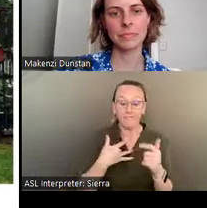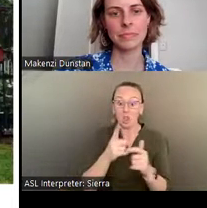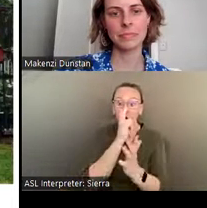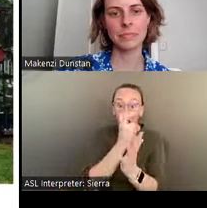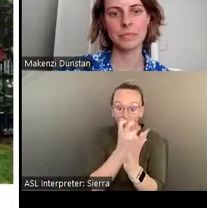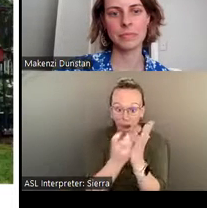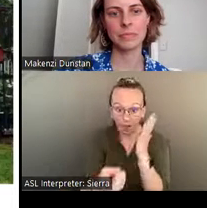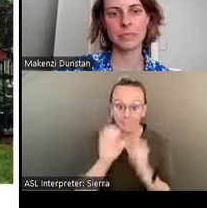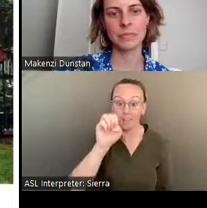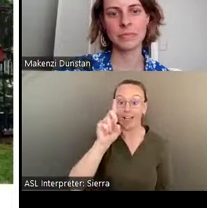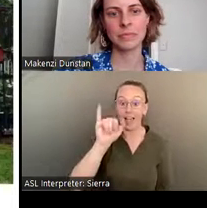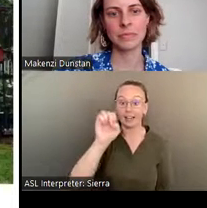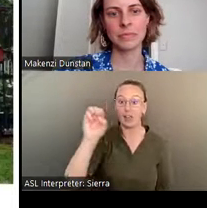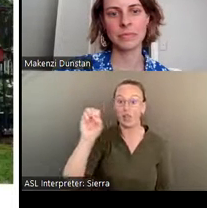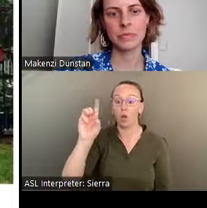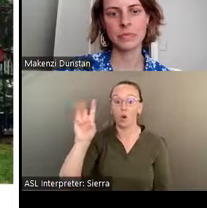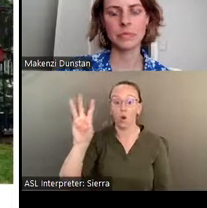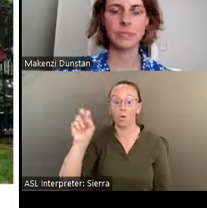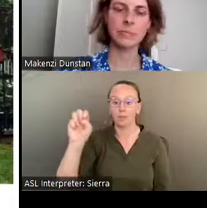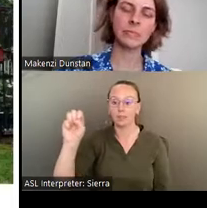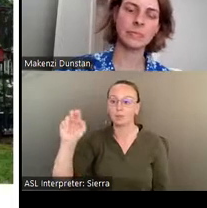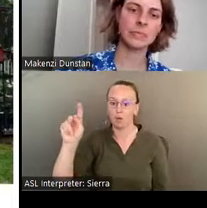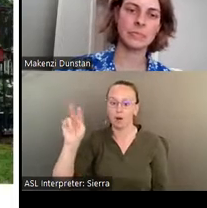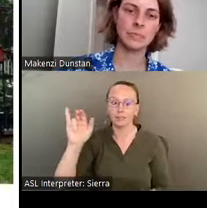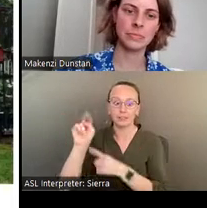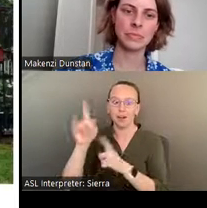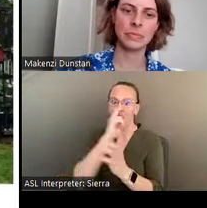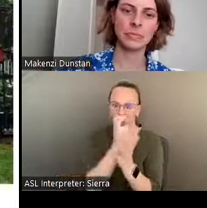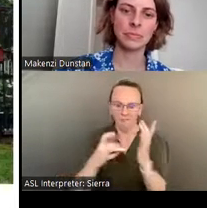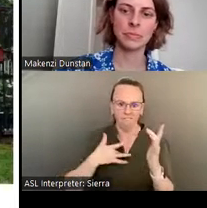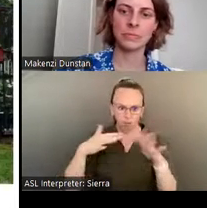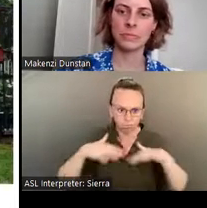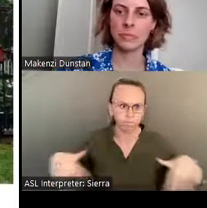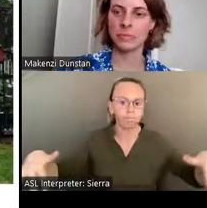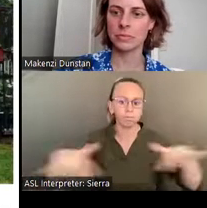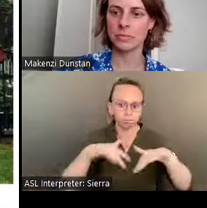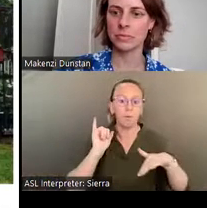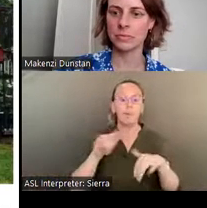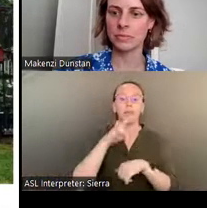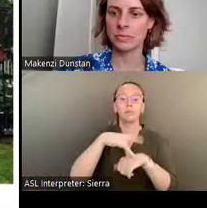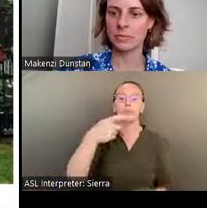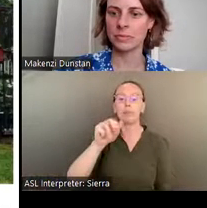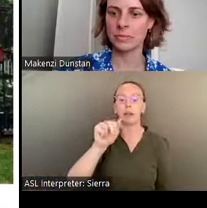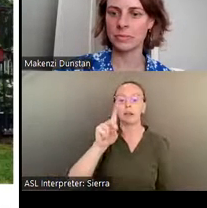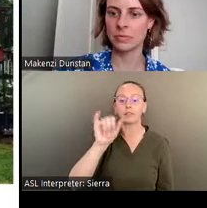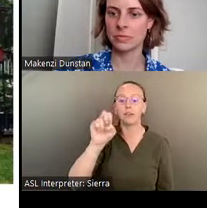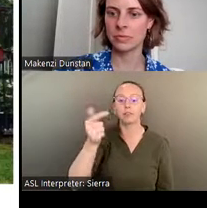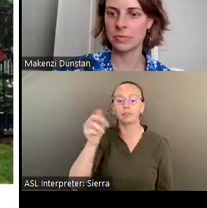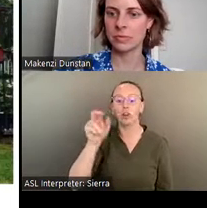Travel three hours north to Paradise Garden, the former home and workplace of Baptist minister and folk artist Howard Finster.